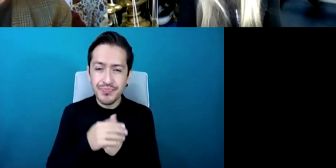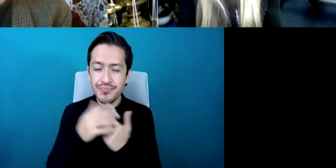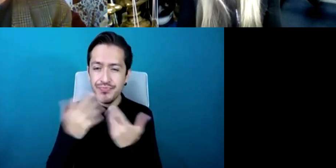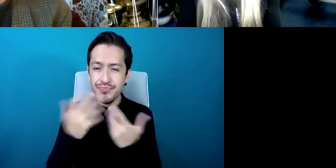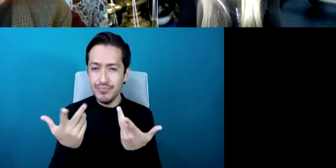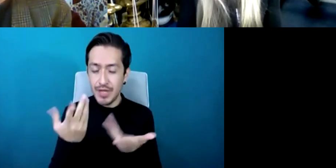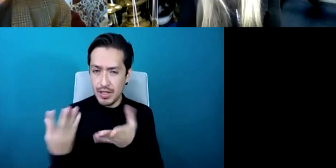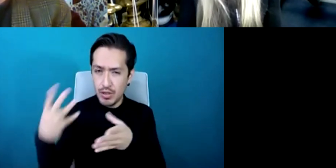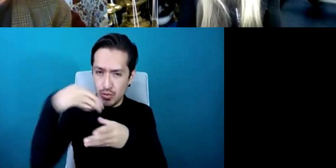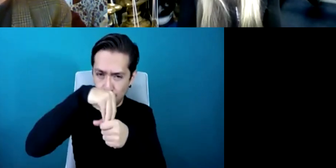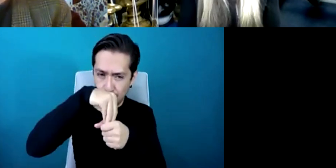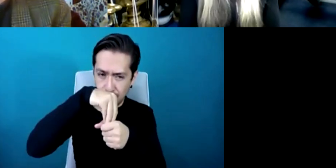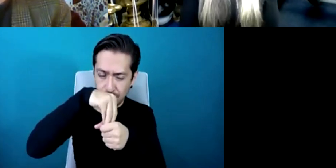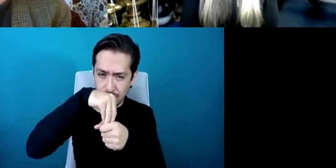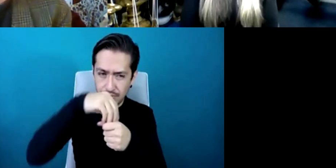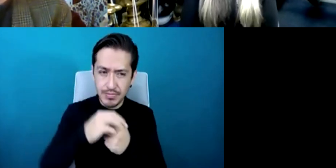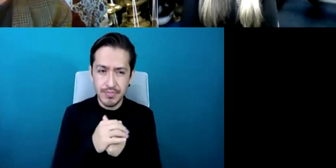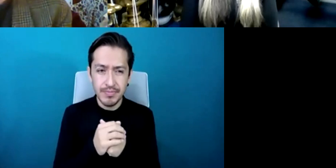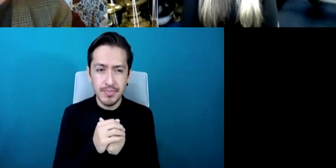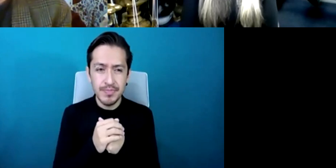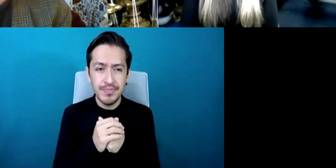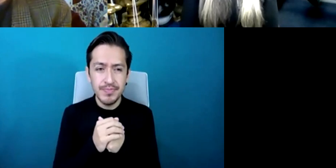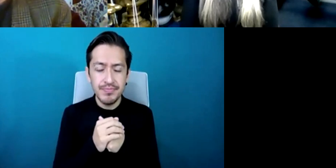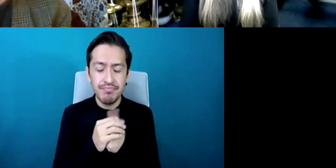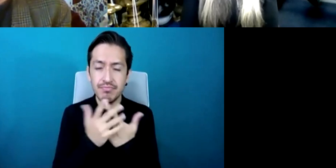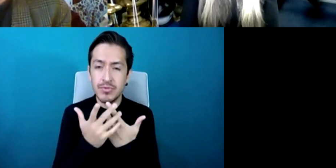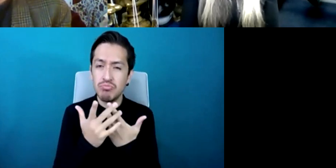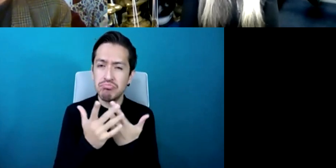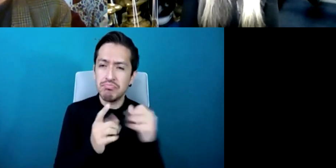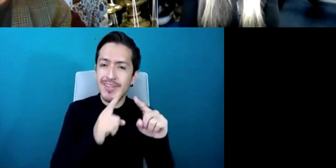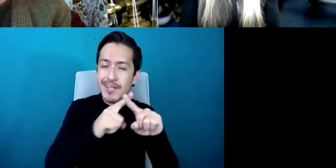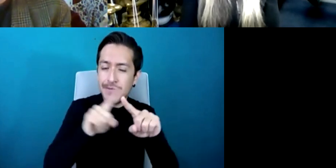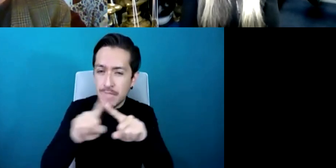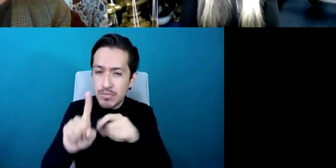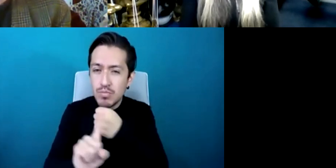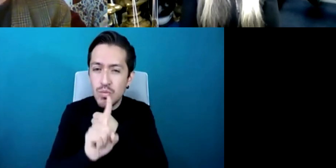which we find rather problematic in its current use and